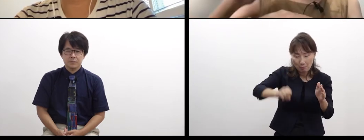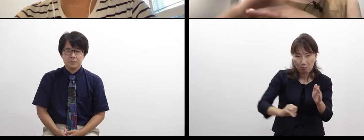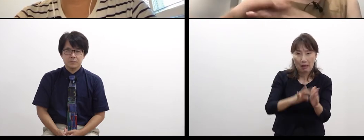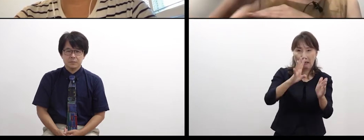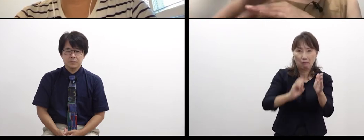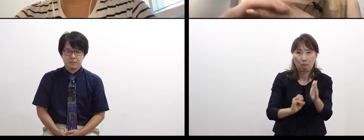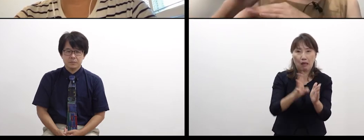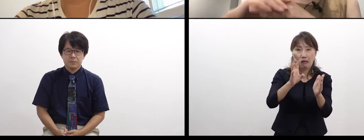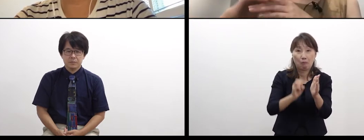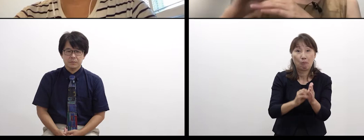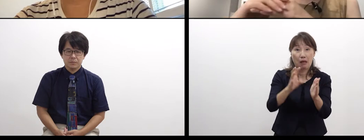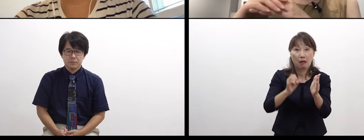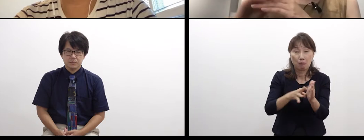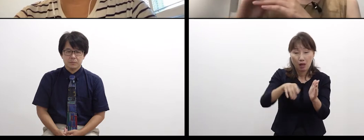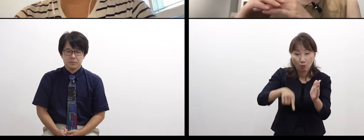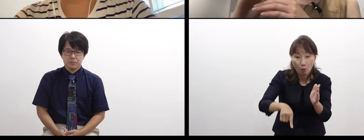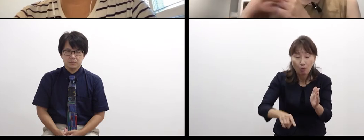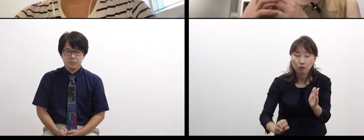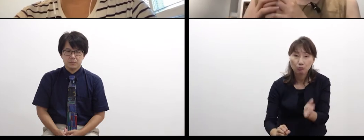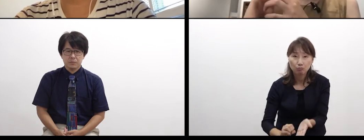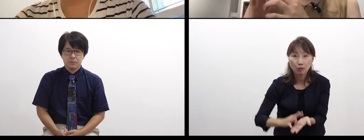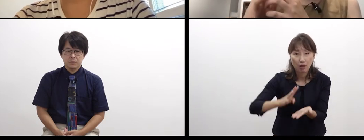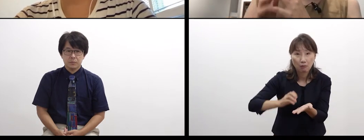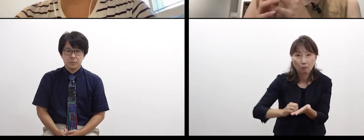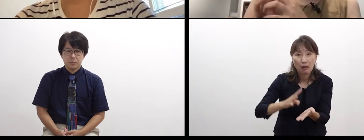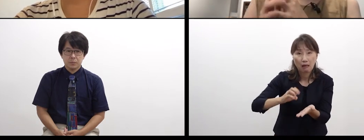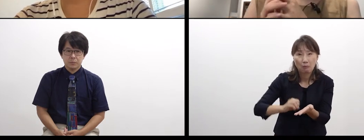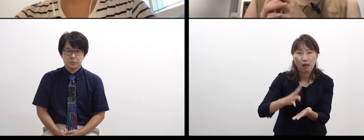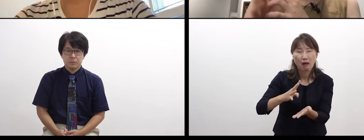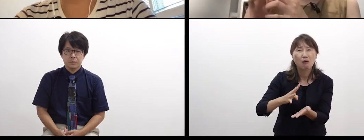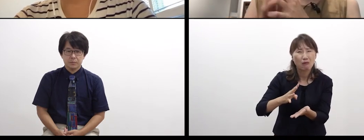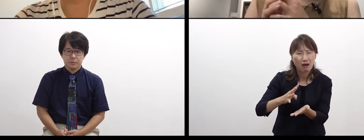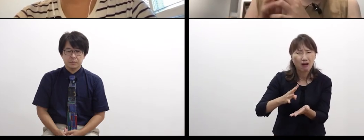a little noisy, or